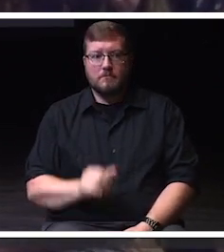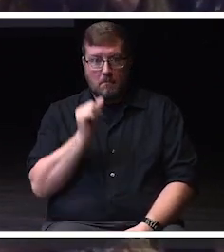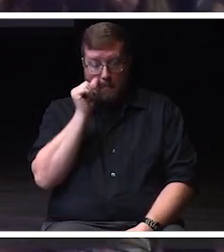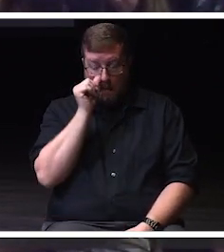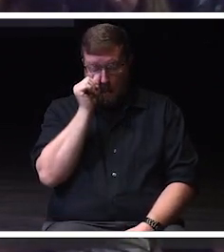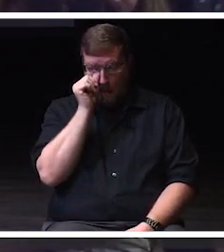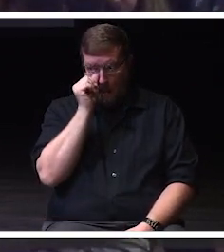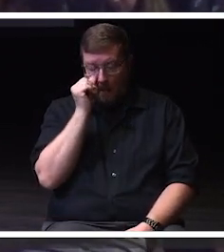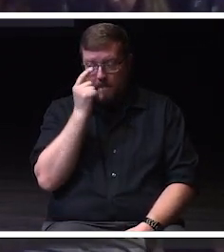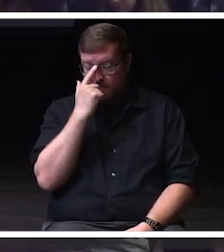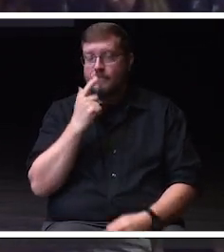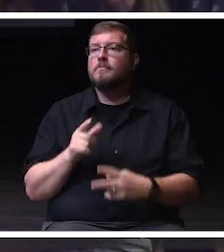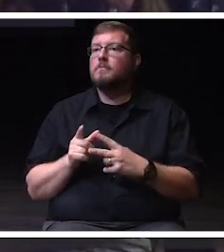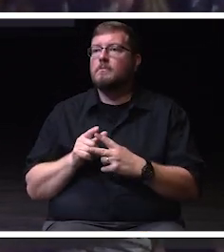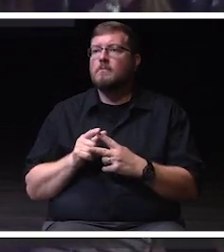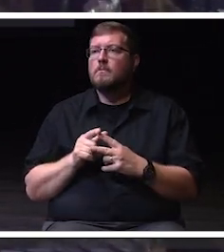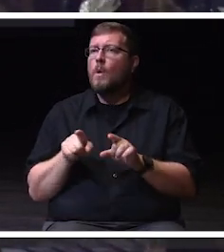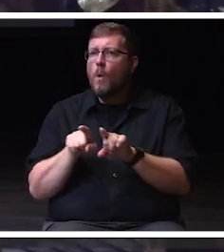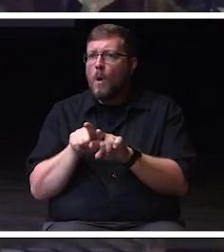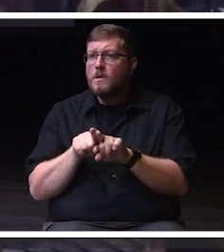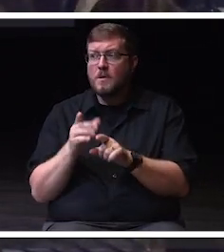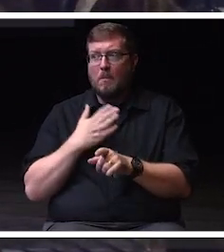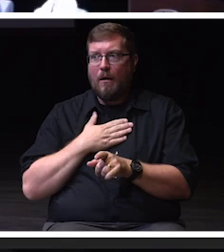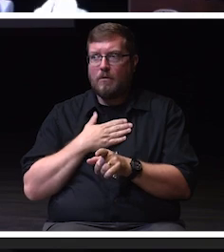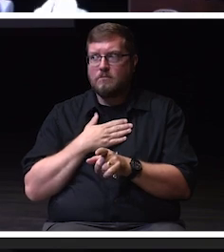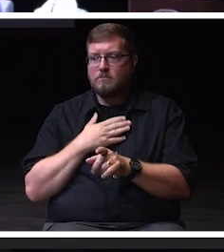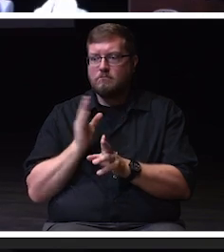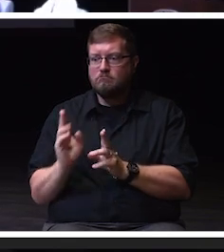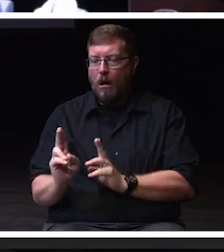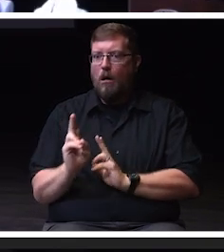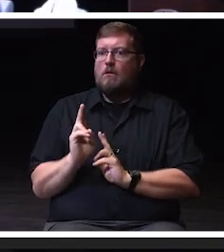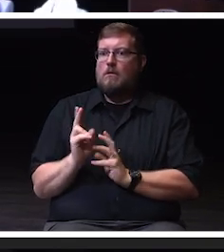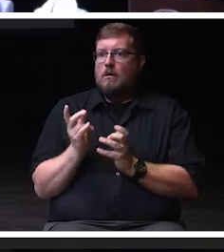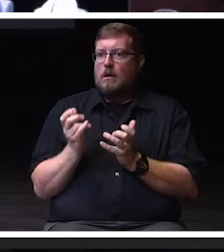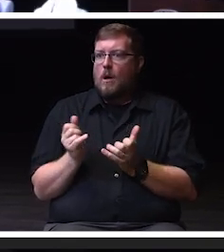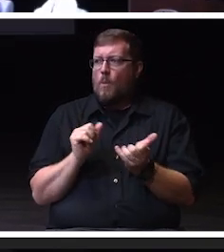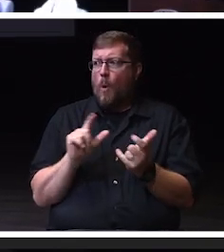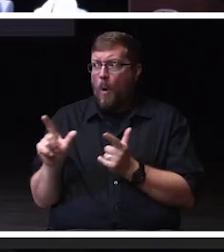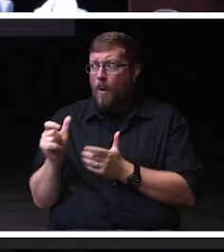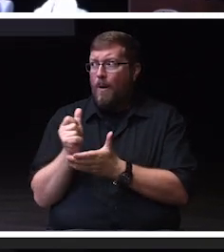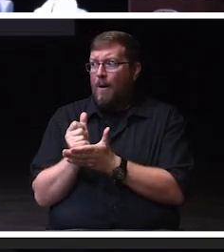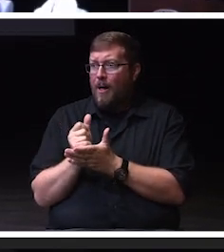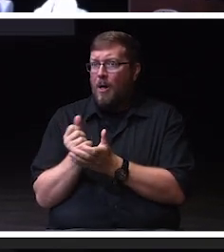And it is also my honor, with all of the help of people for years,